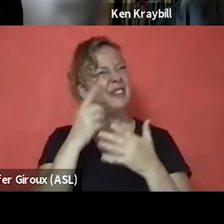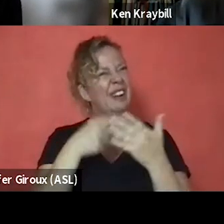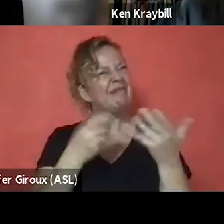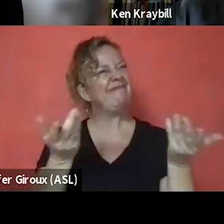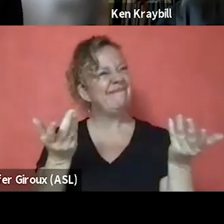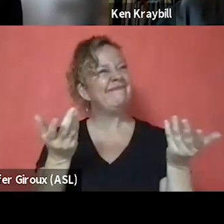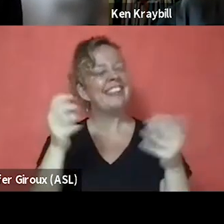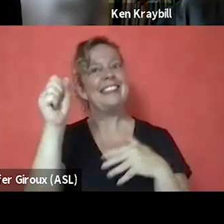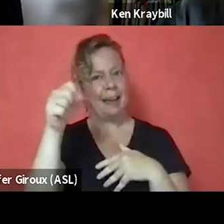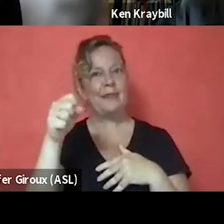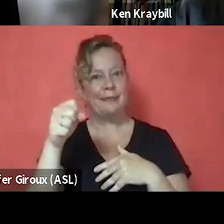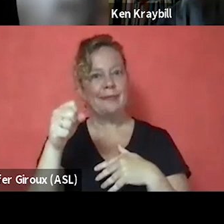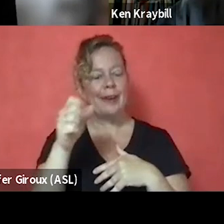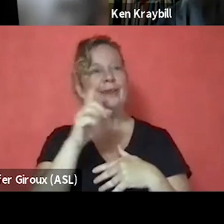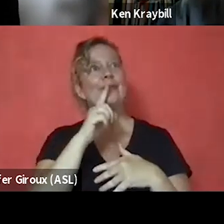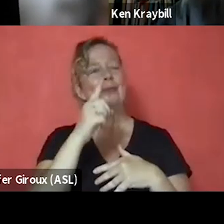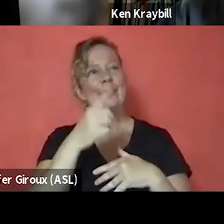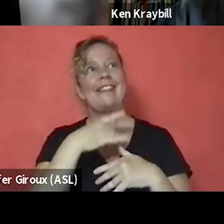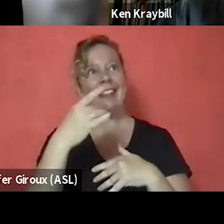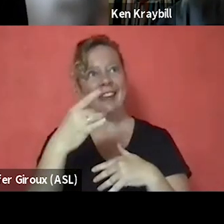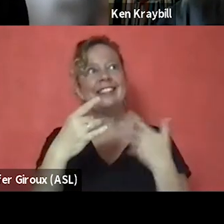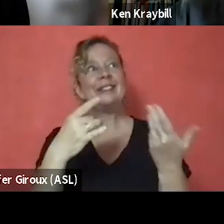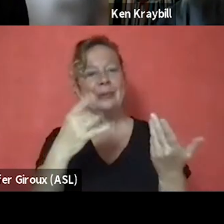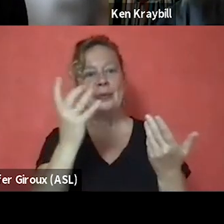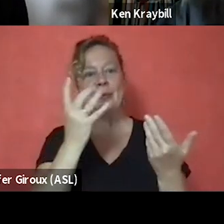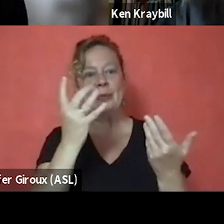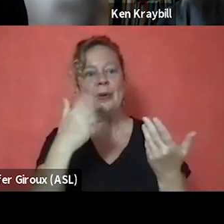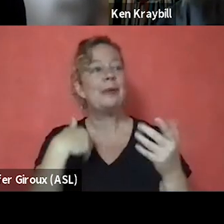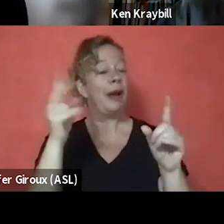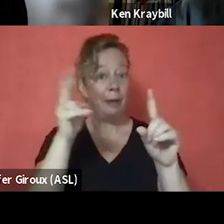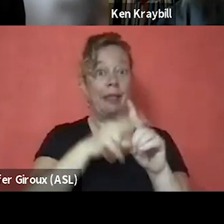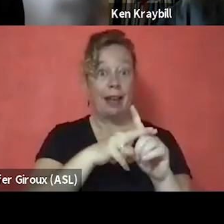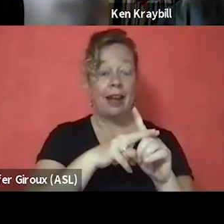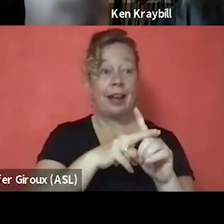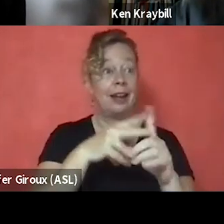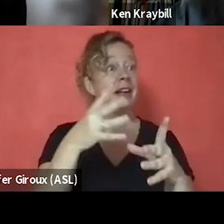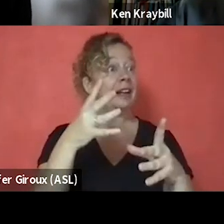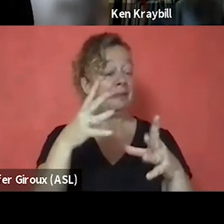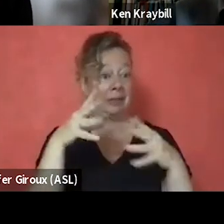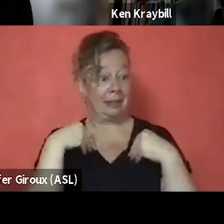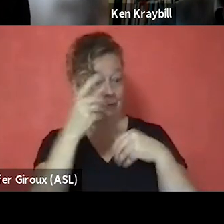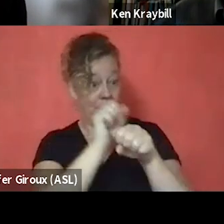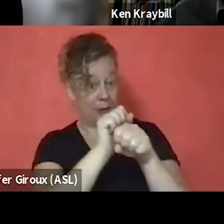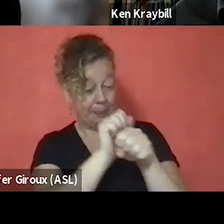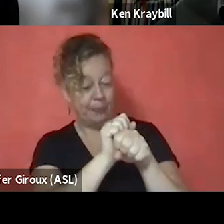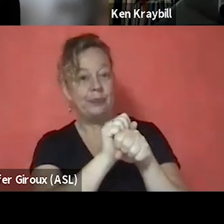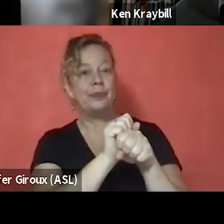yeah, I really like this." I went and applied and I ended up getting the job. And the way that I got the job